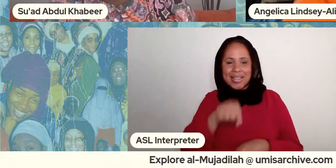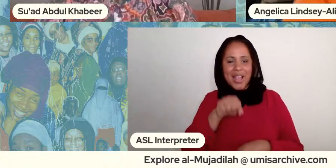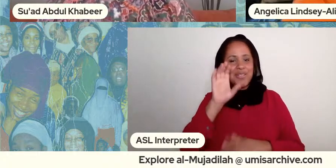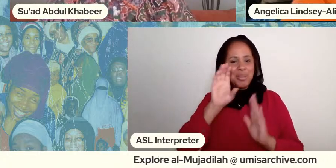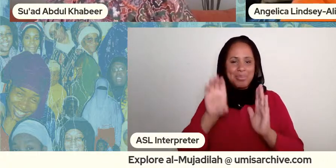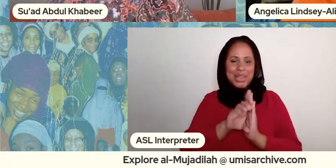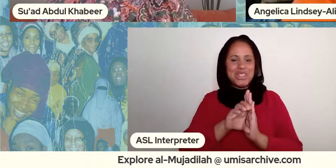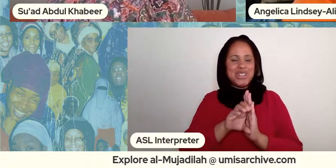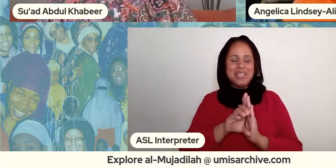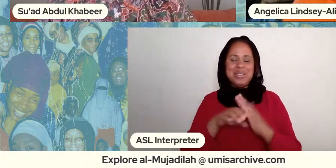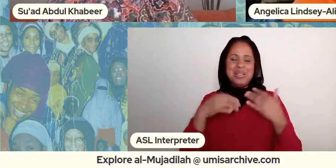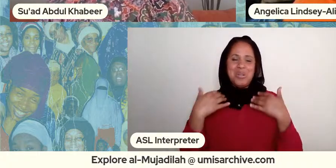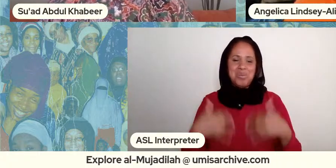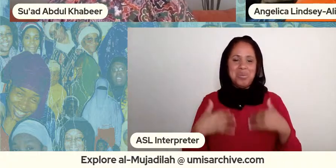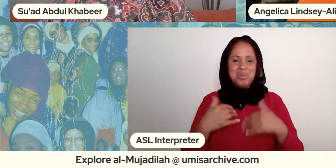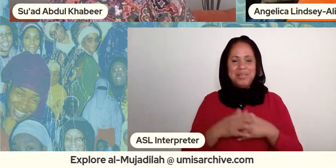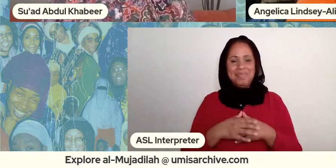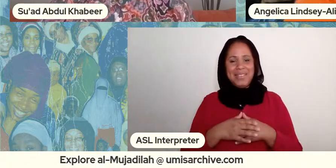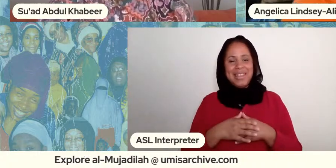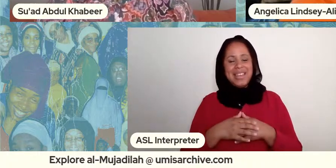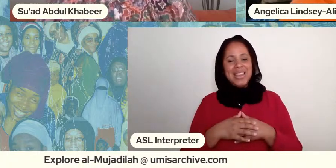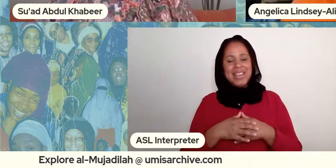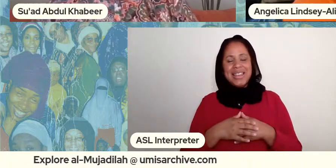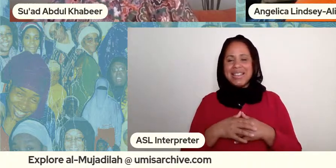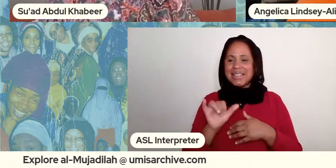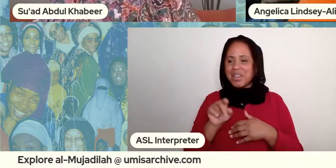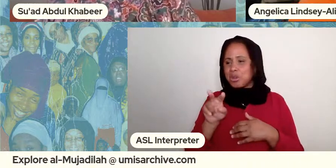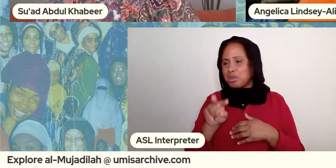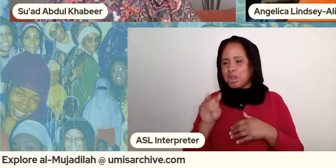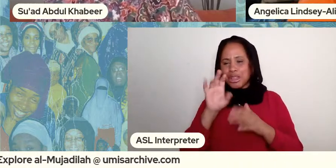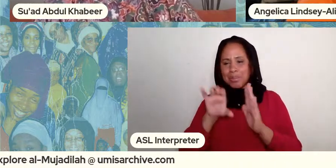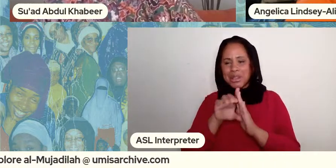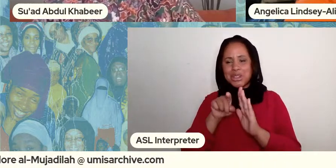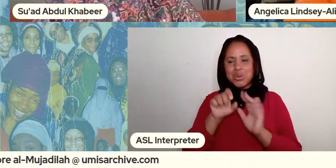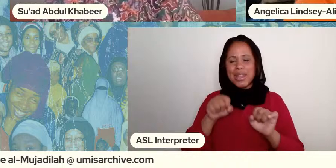like you can imagine what the room smells like what what what are we playing in the background